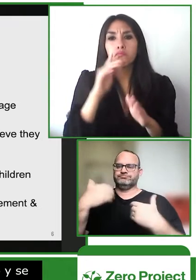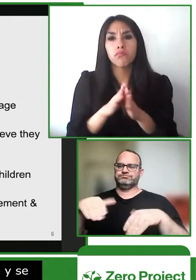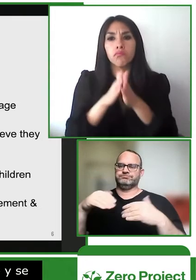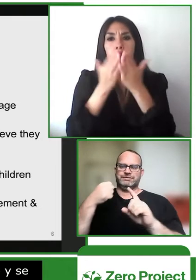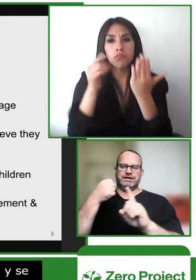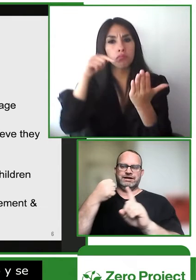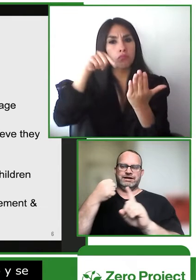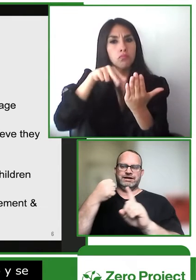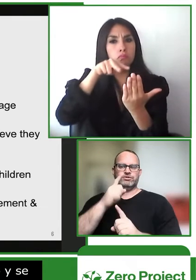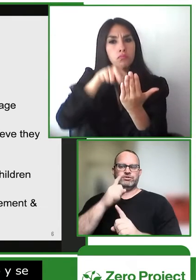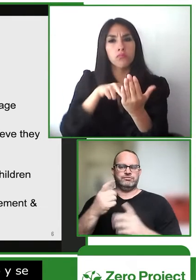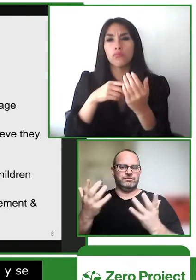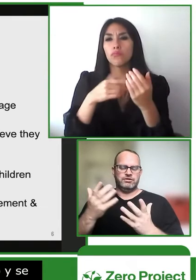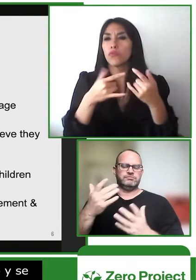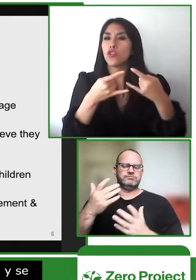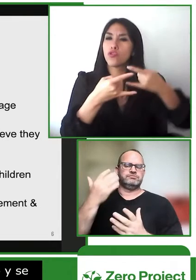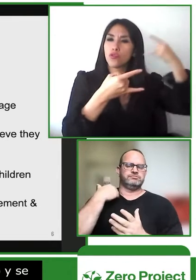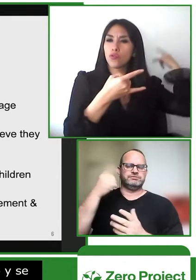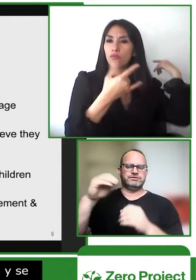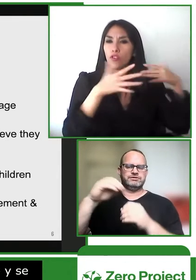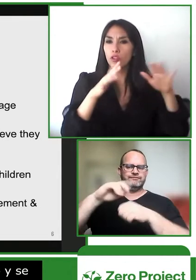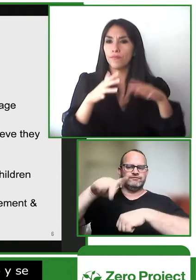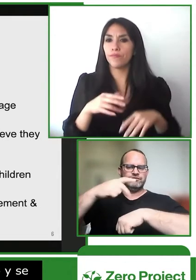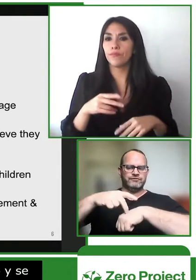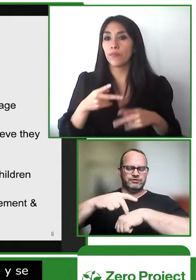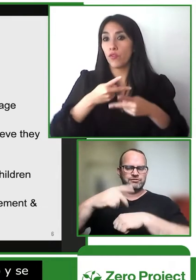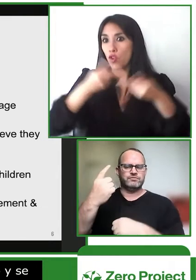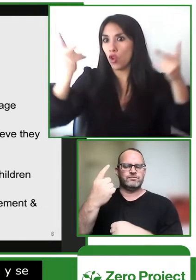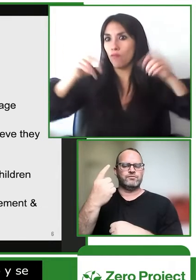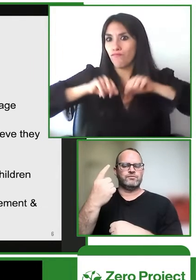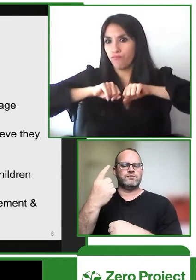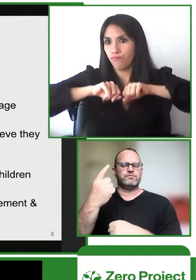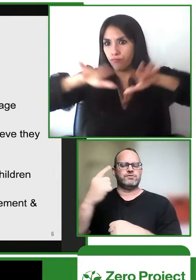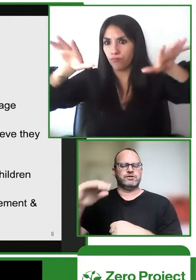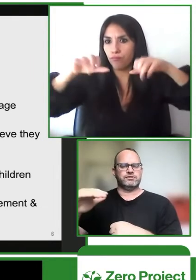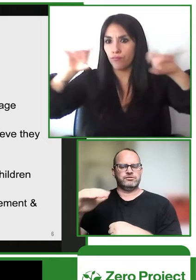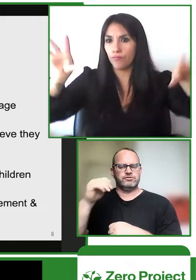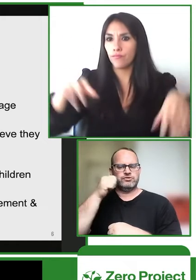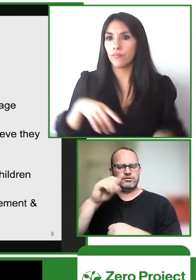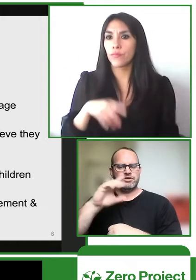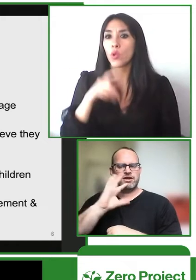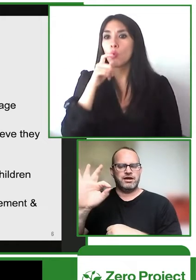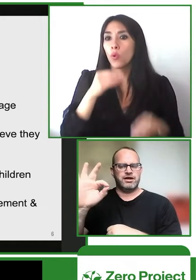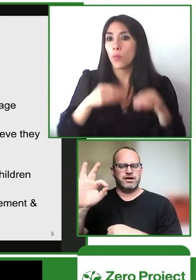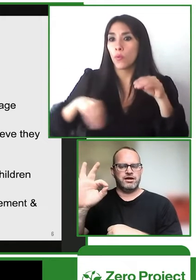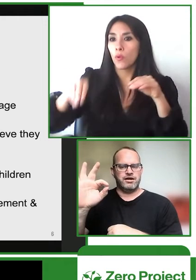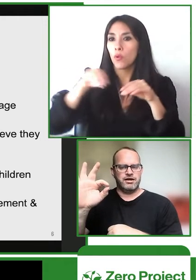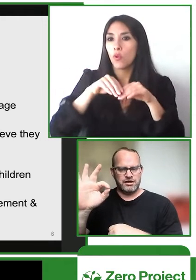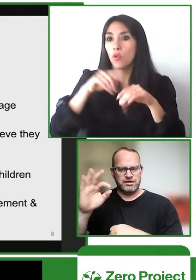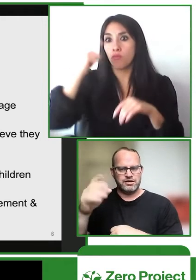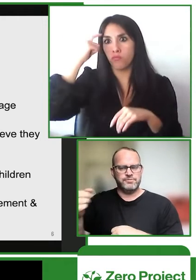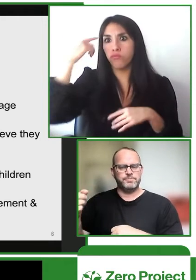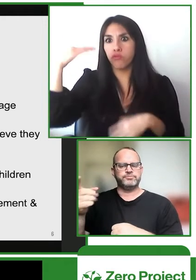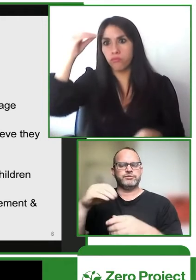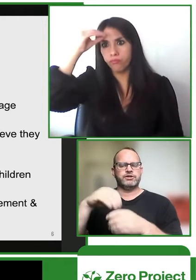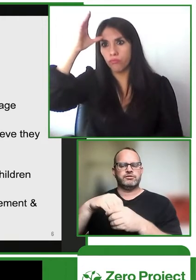deaf children through social media one significant impact we noticed was that